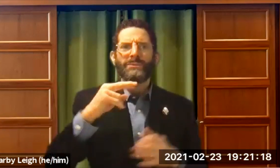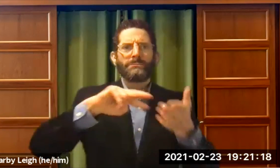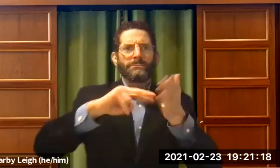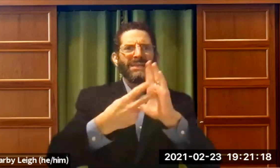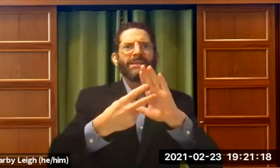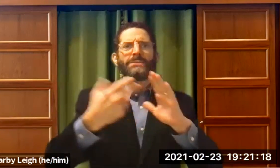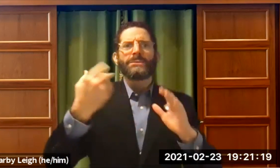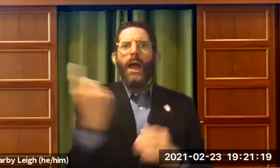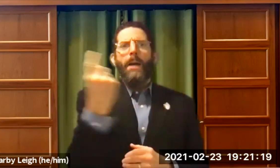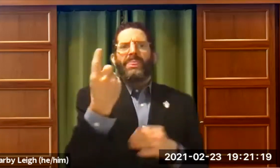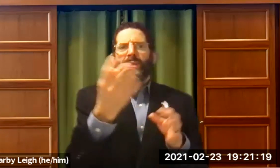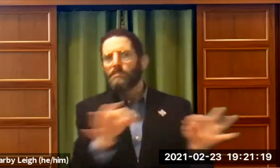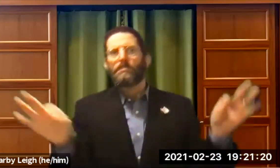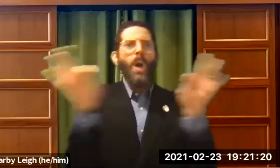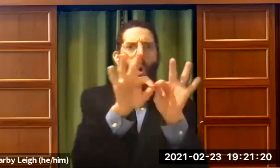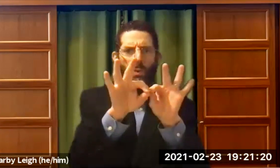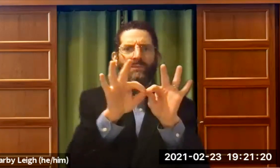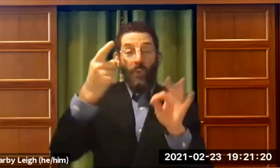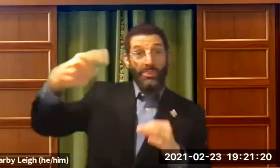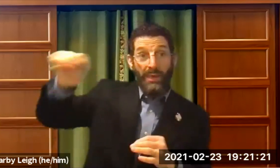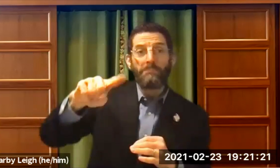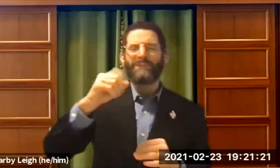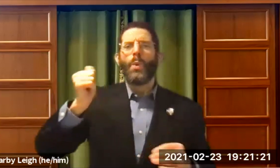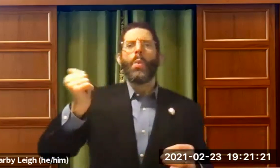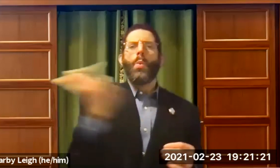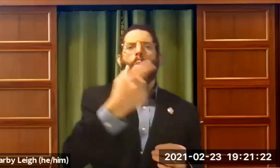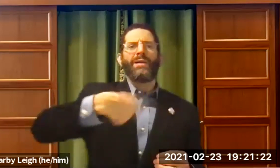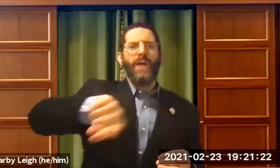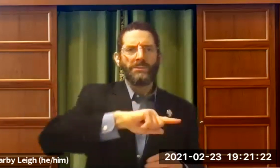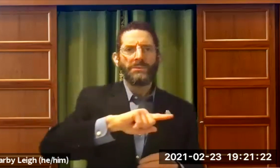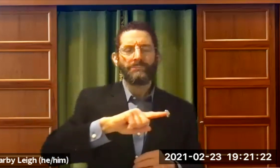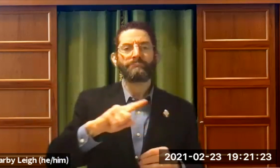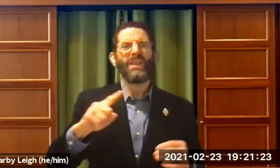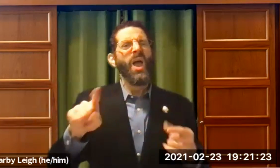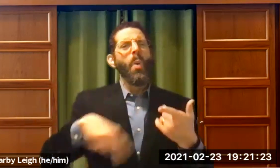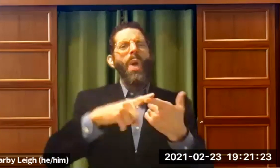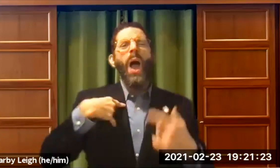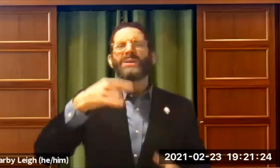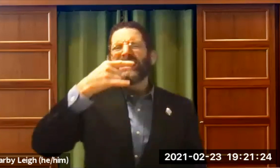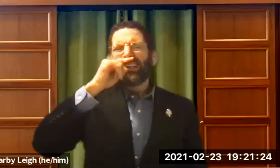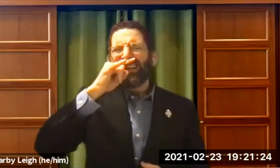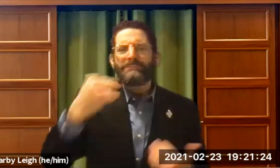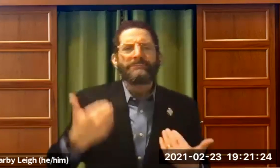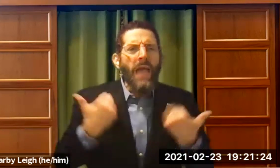. Being Jewish was really something important for them and for all of us.